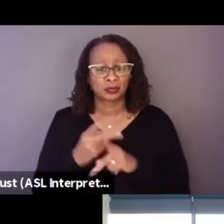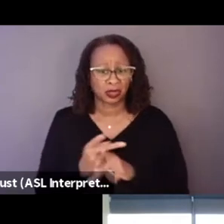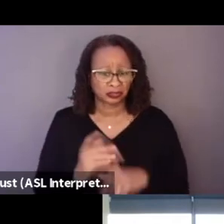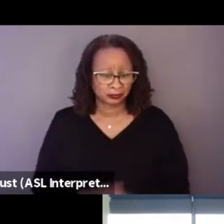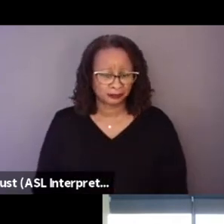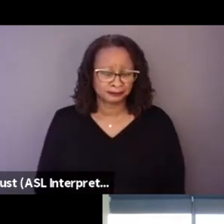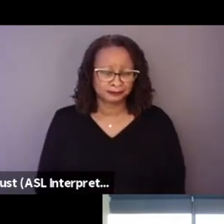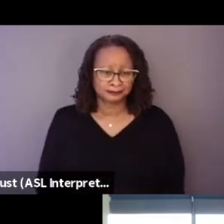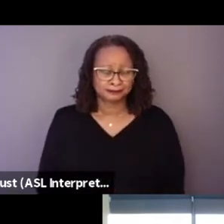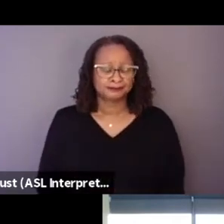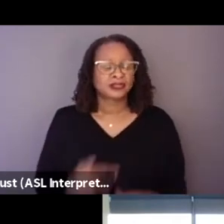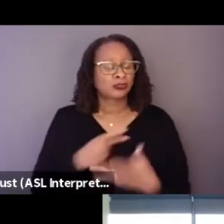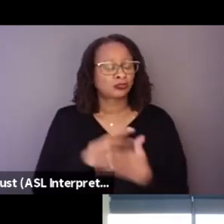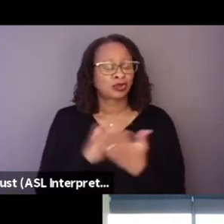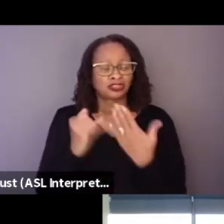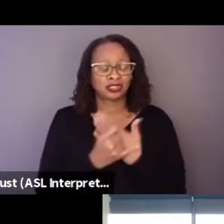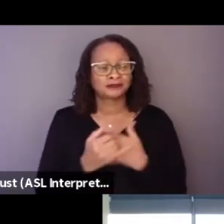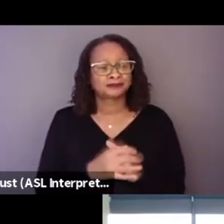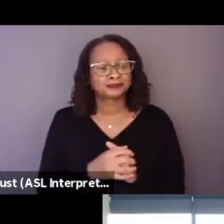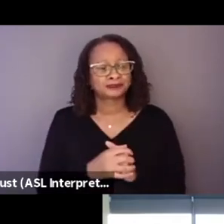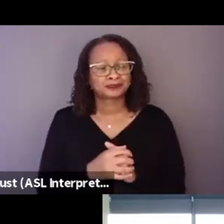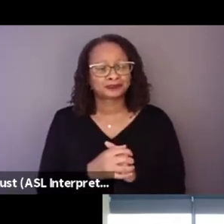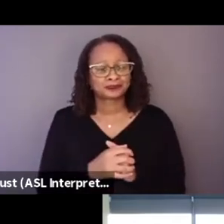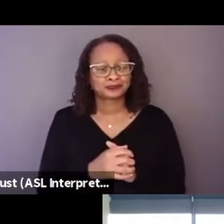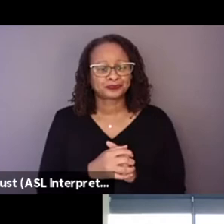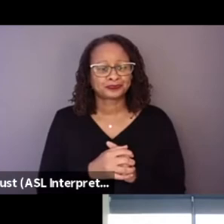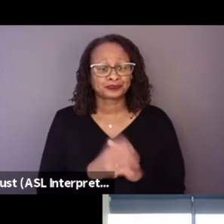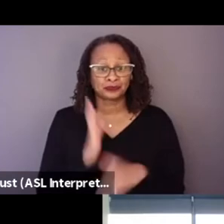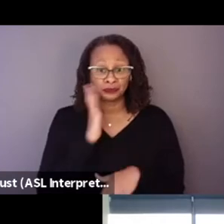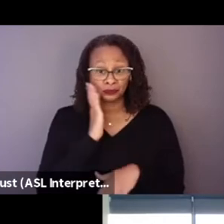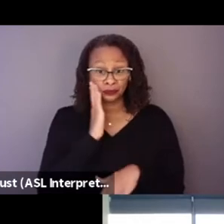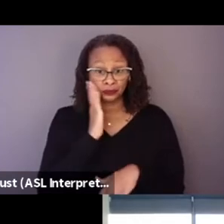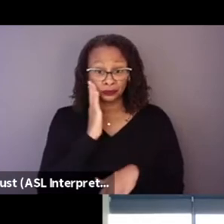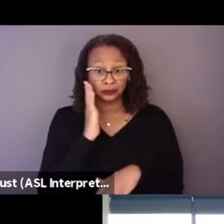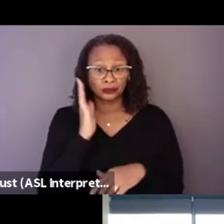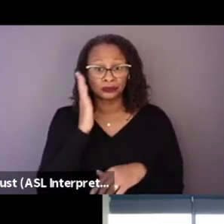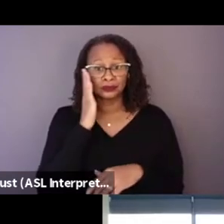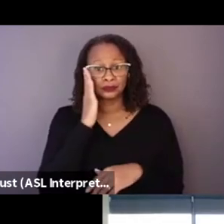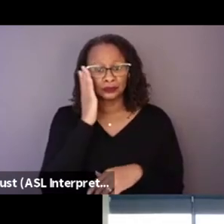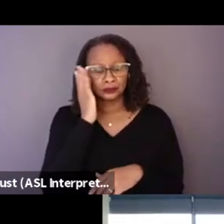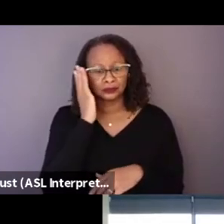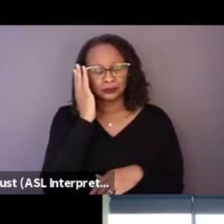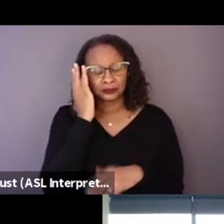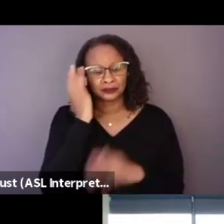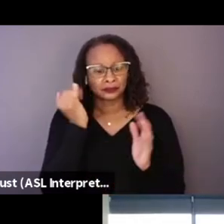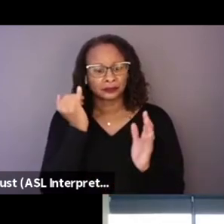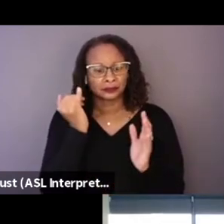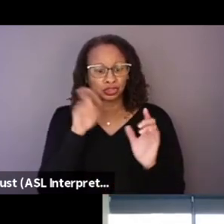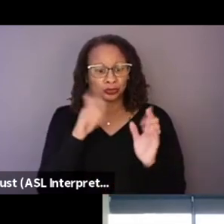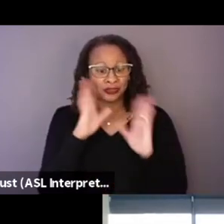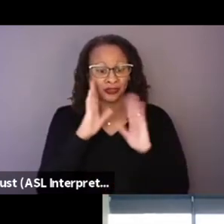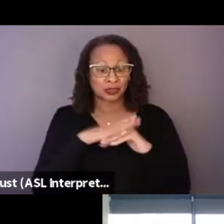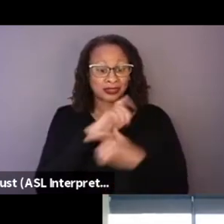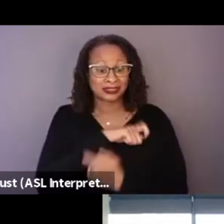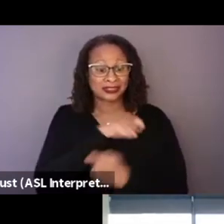you knew that this was supposed to be about a very important subject, but it also had a kind of,